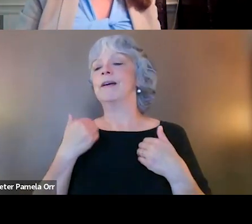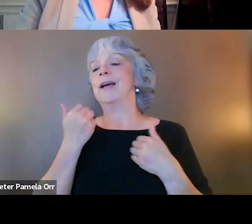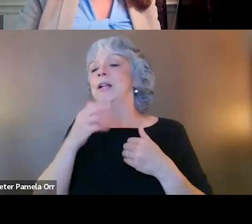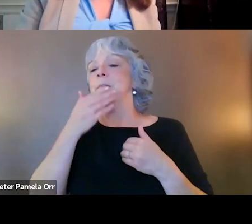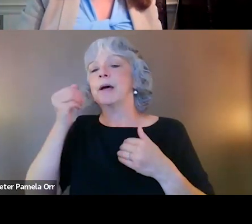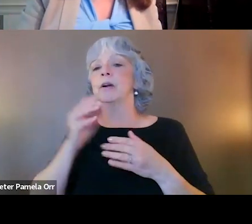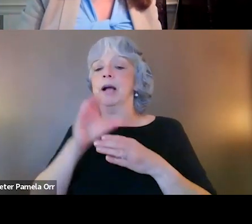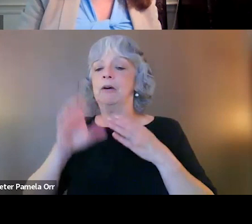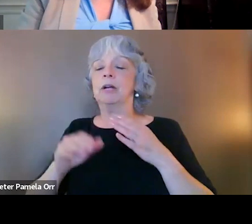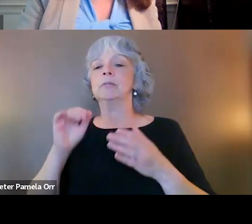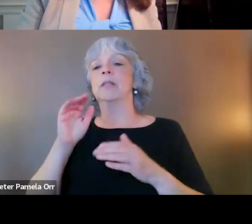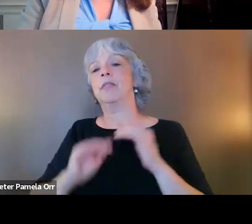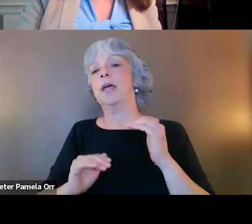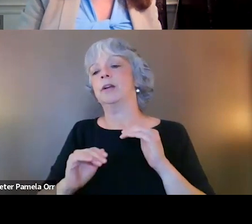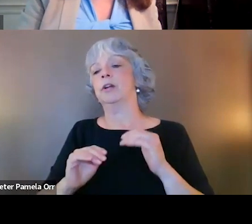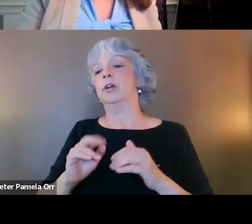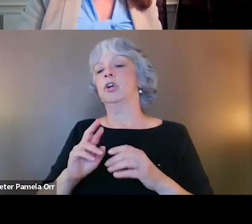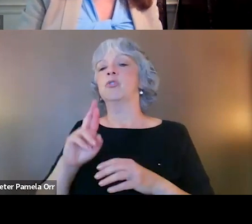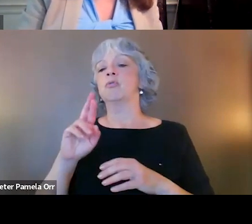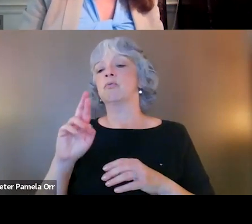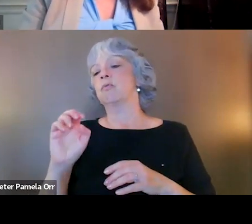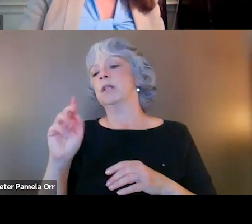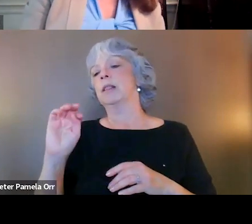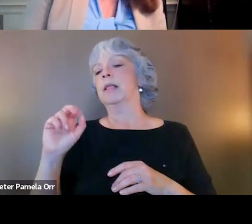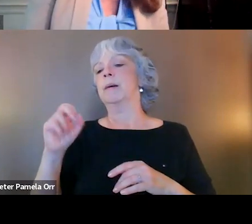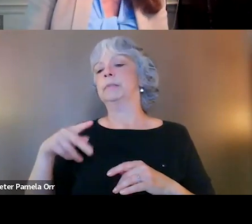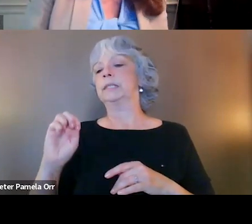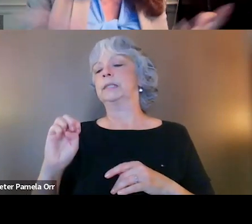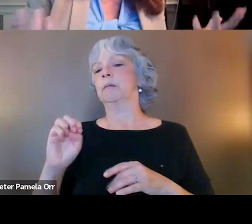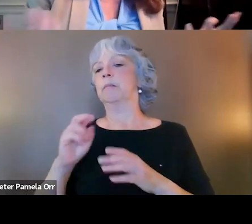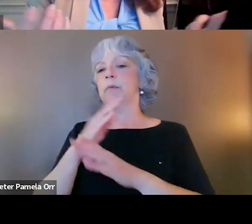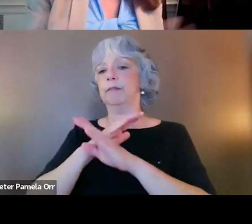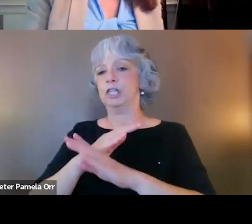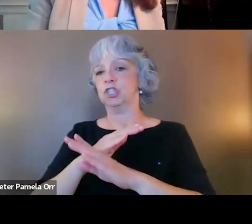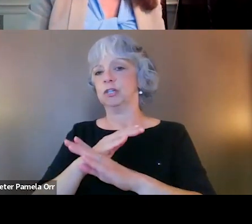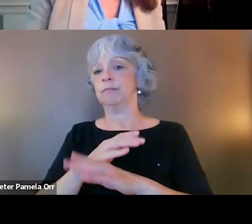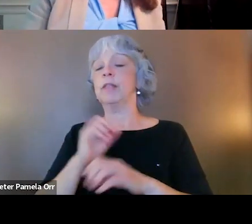than relapse prevention and other SUD treatments. So it can be used in a SUD program,